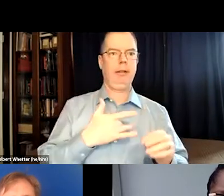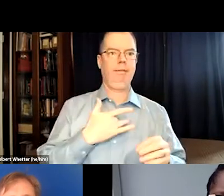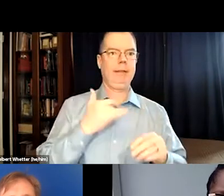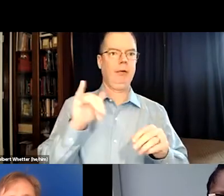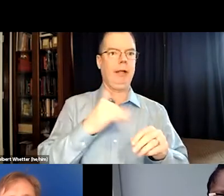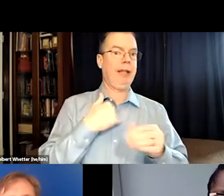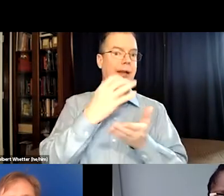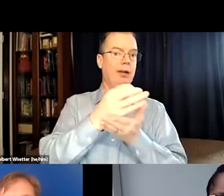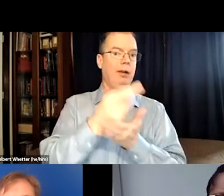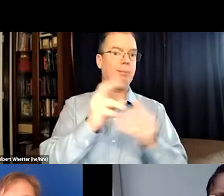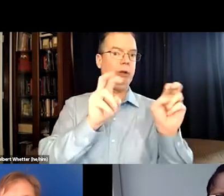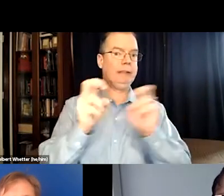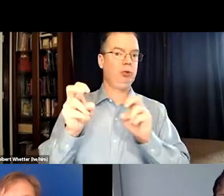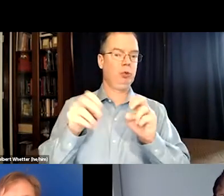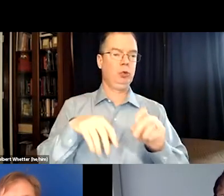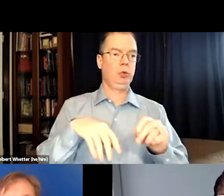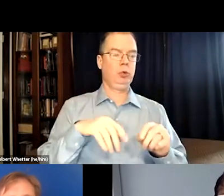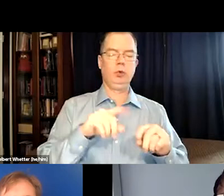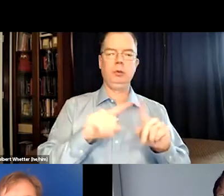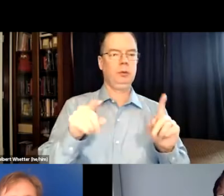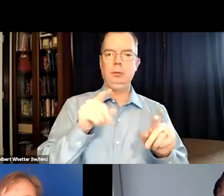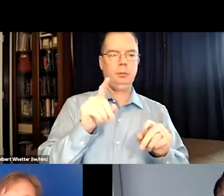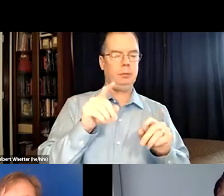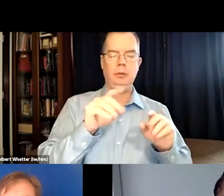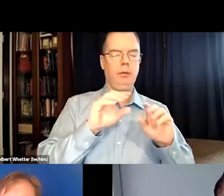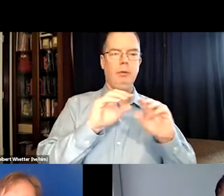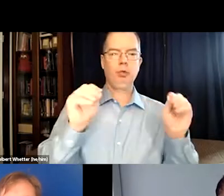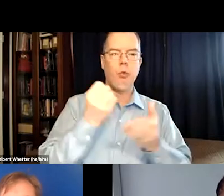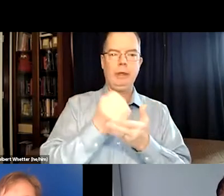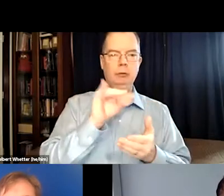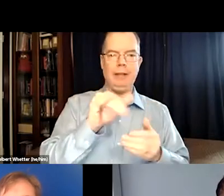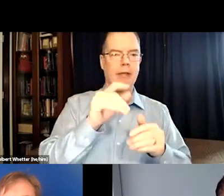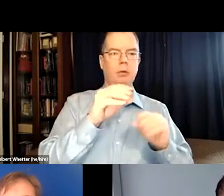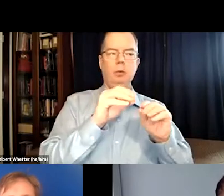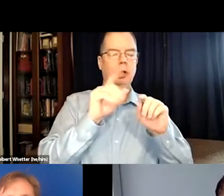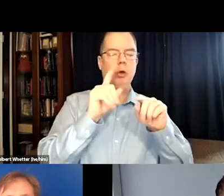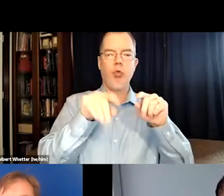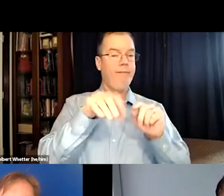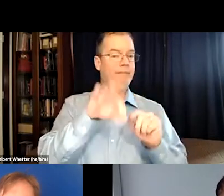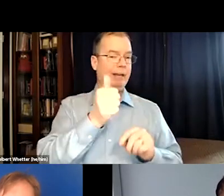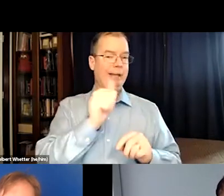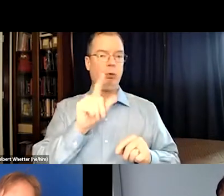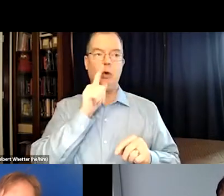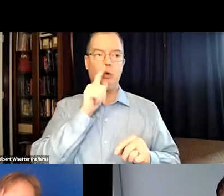that their reason for not captioning the song lyrics was due to copyright issues, but there was no evidence of that.